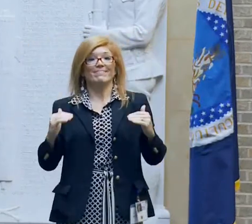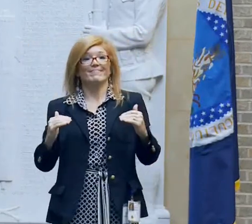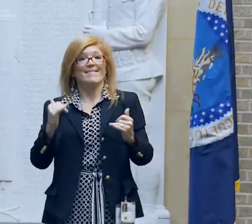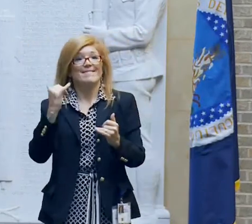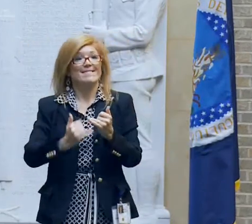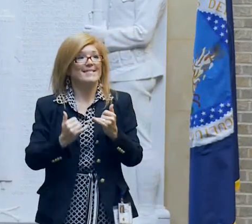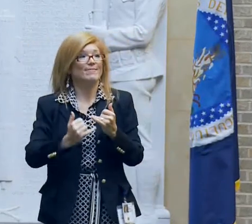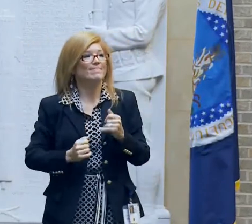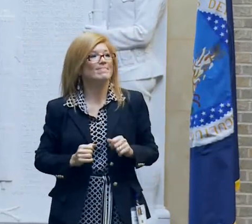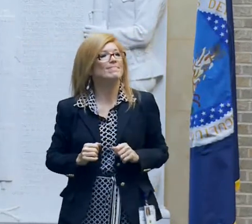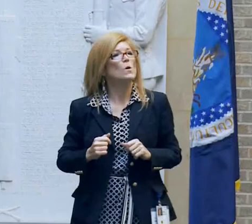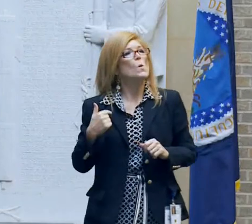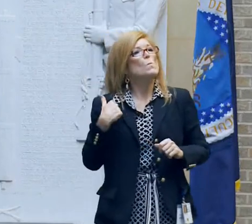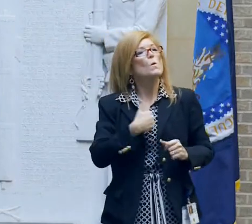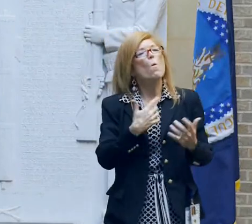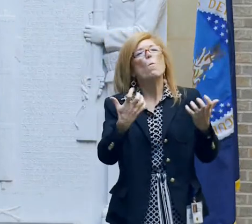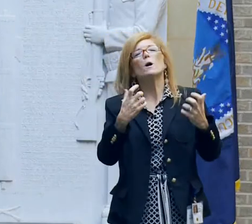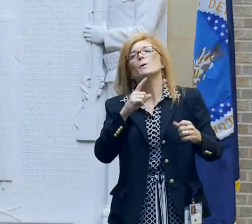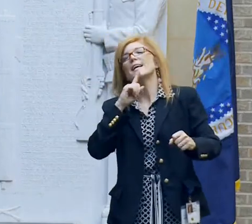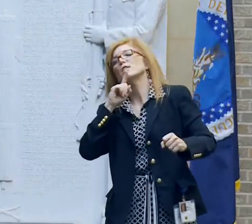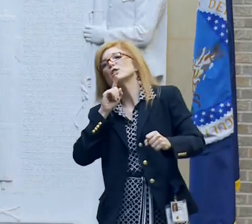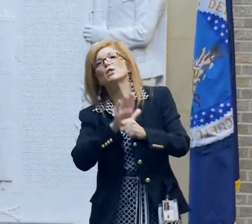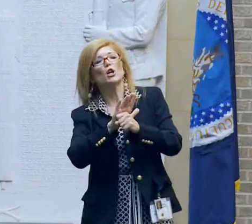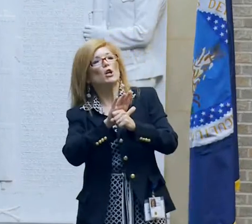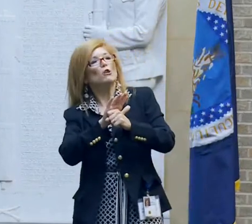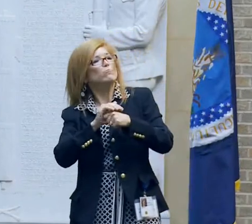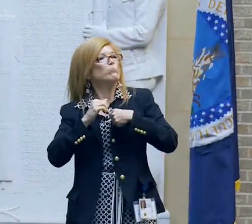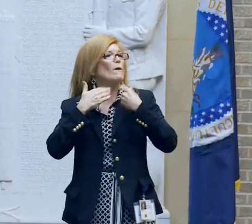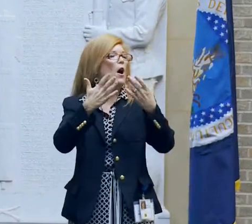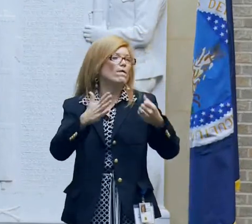She gestures with her hands.